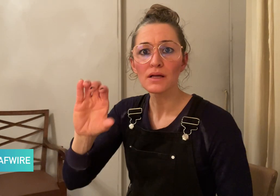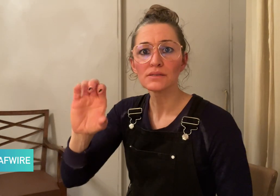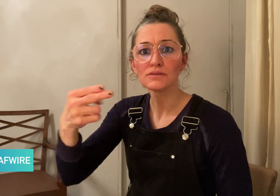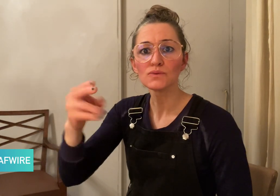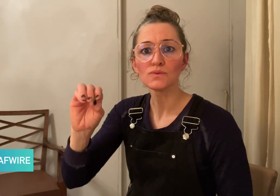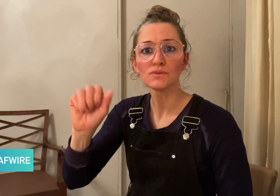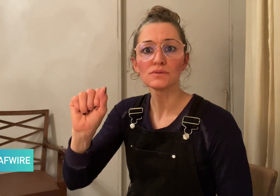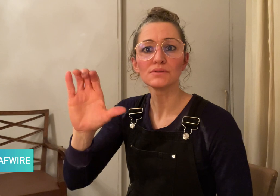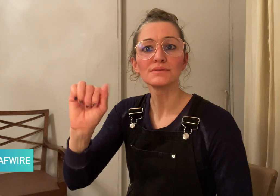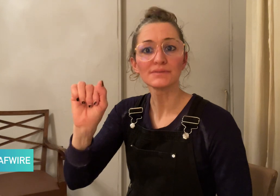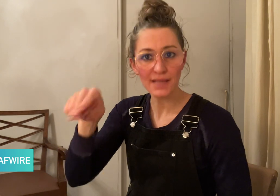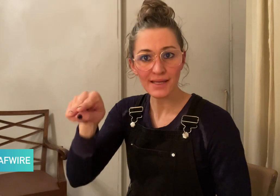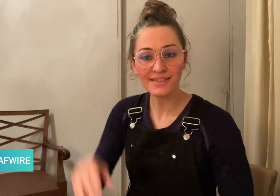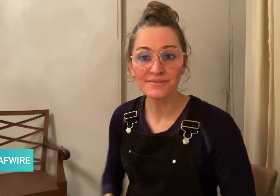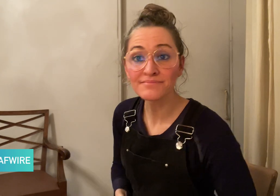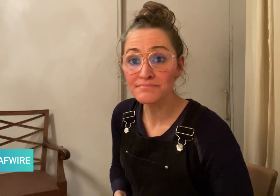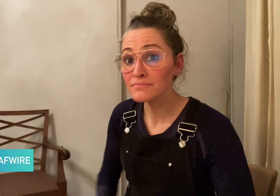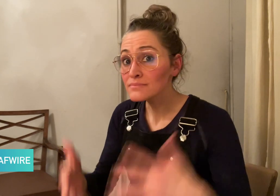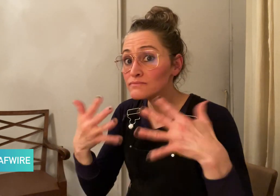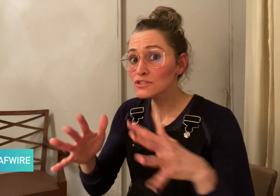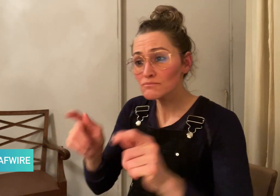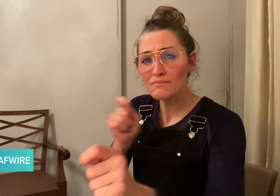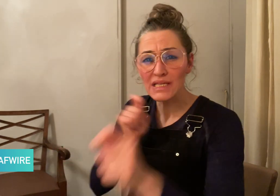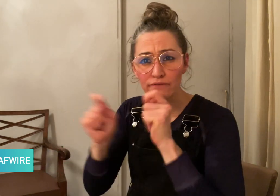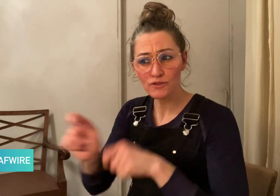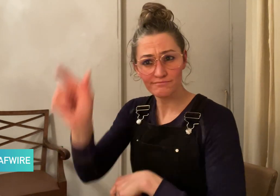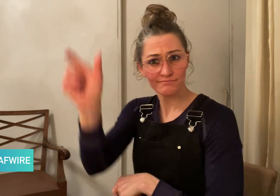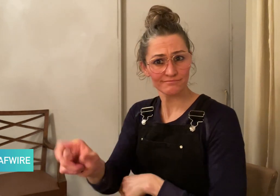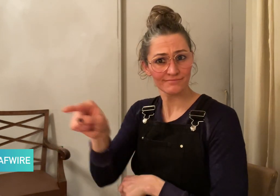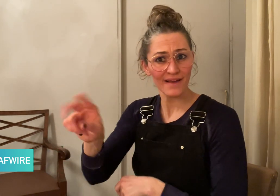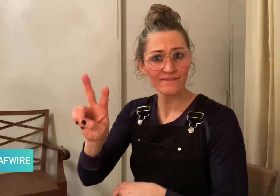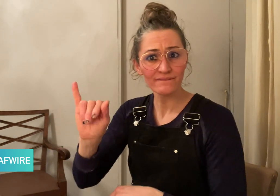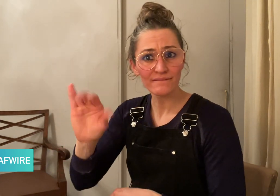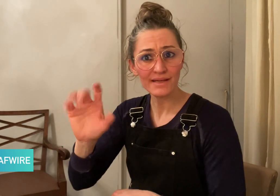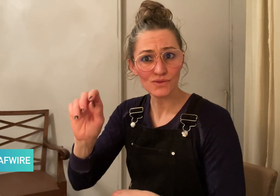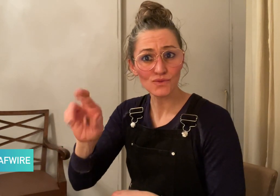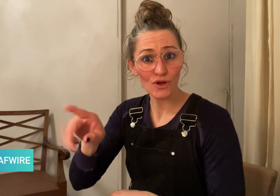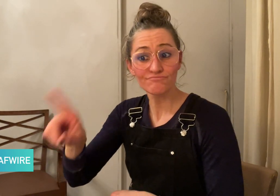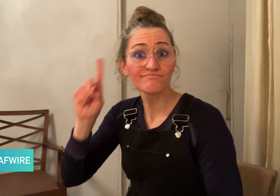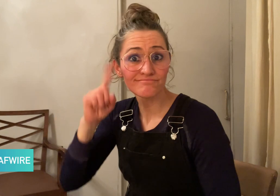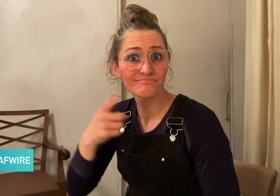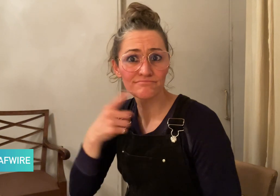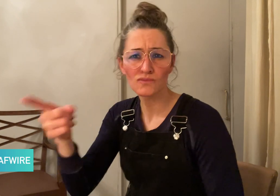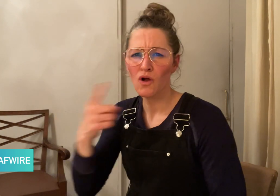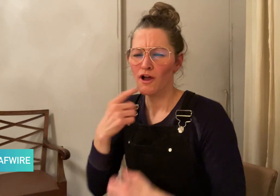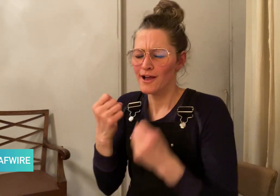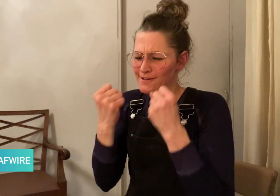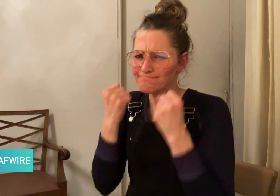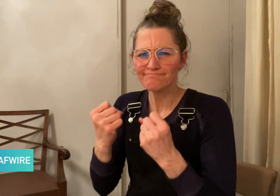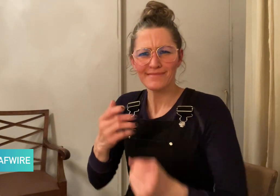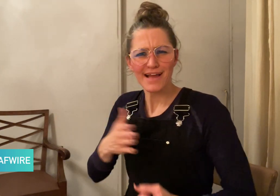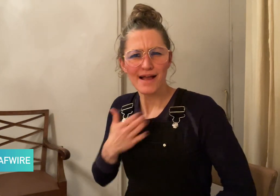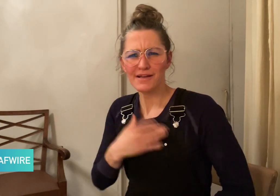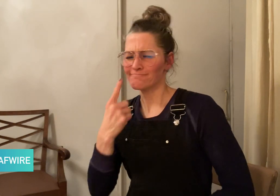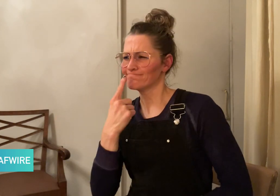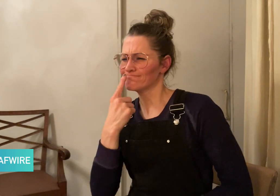in the State of Michoacan. In an interview, Victor said